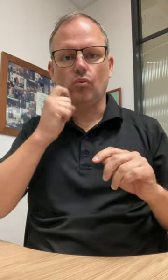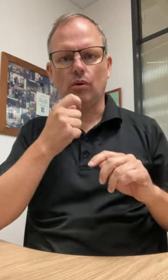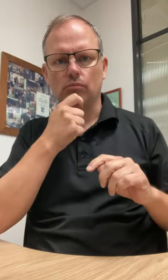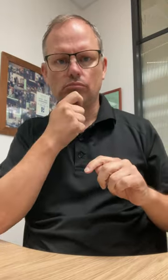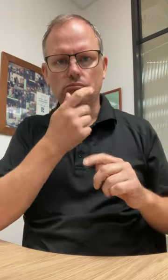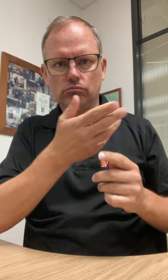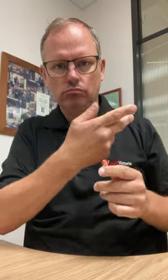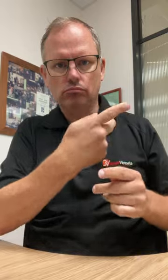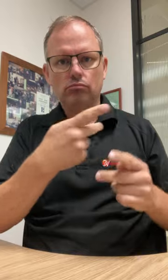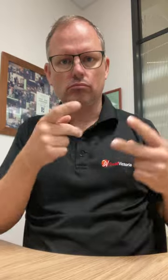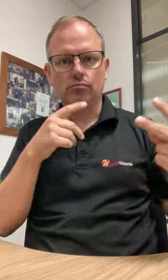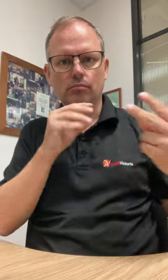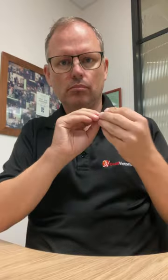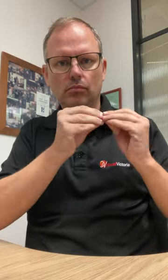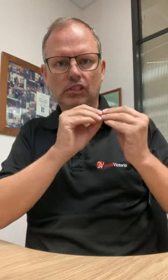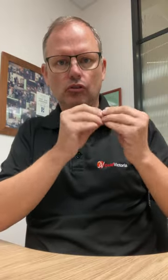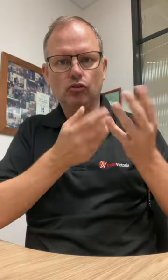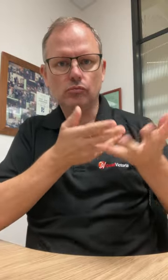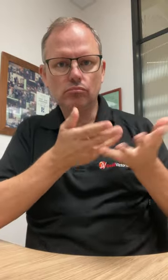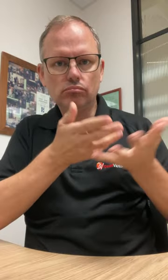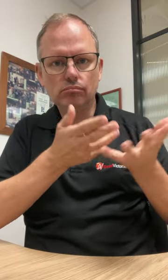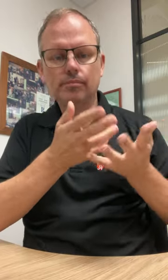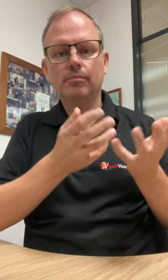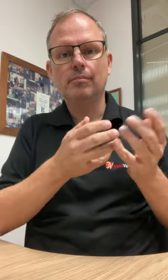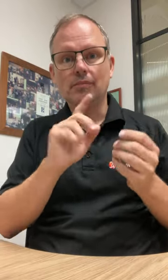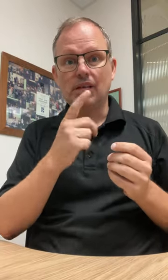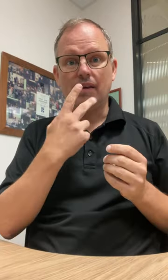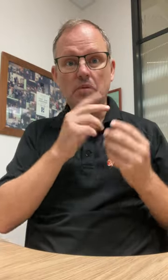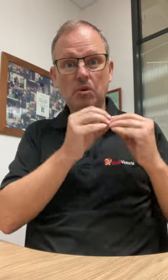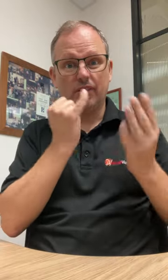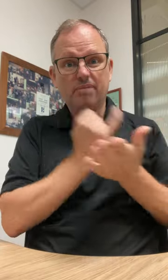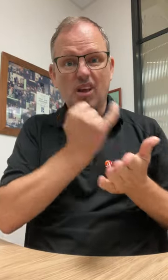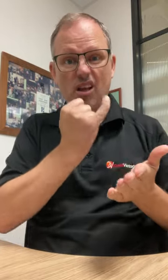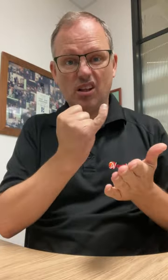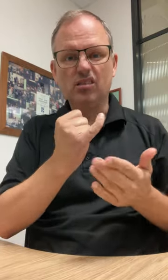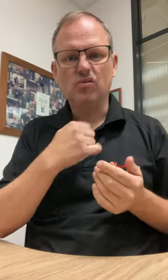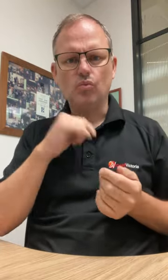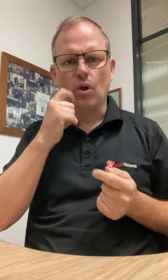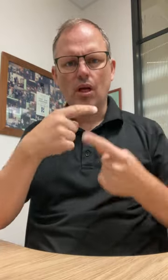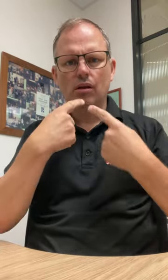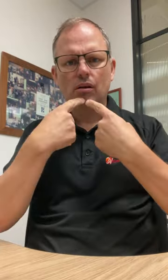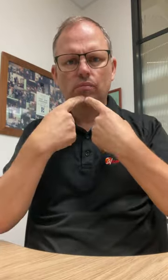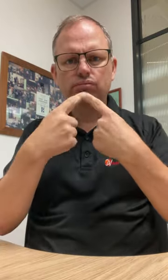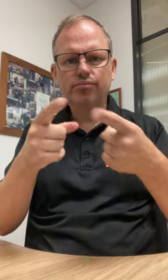We will then commence mediation with the court. If the mediation fails, we will ensure